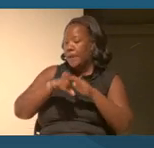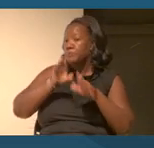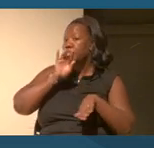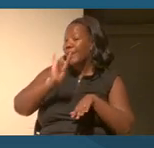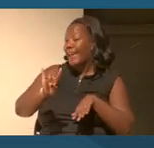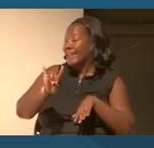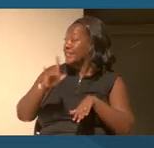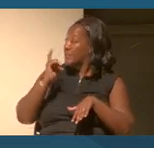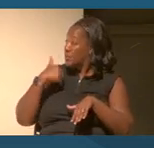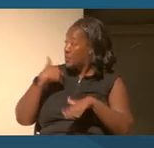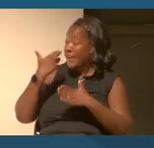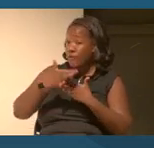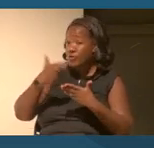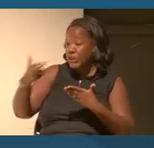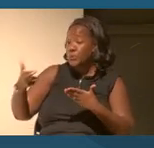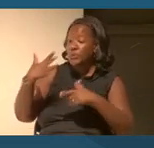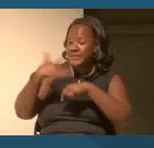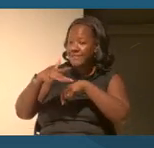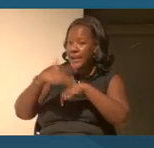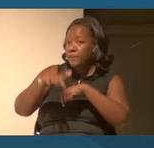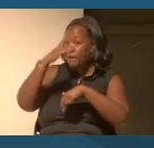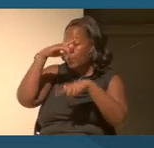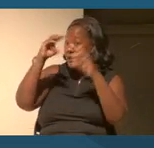available for teachers to be able to use with them specifically?